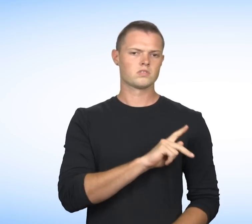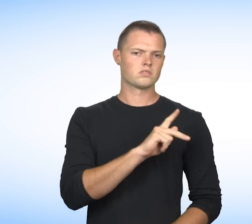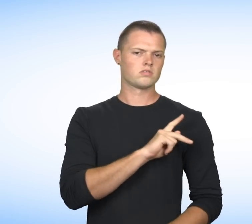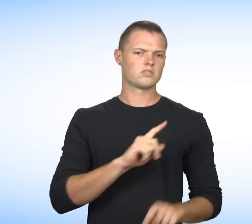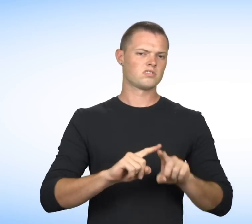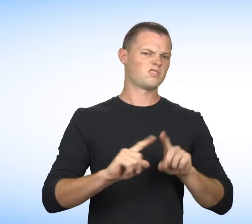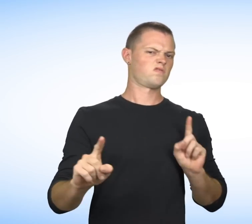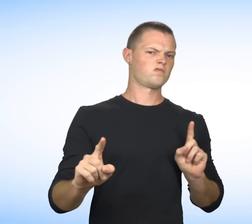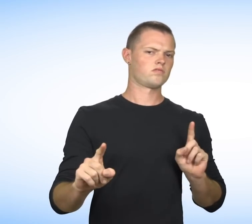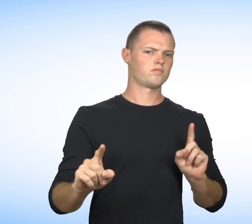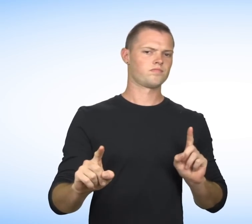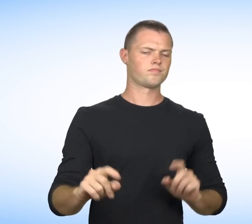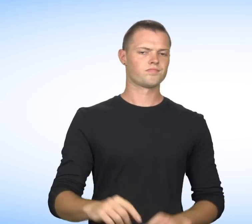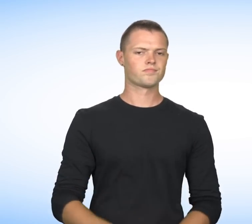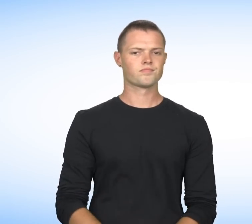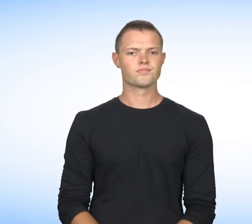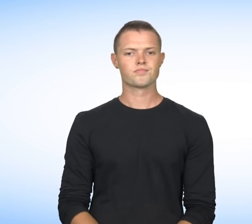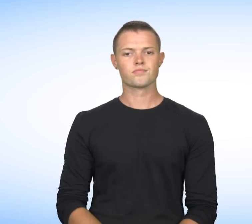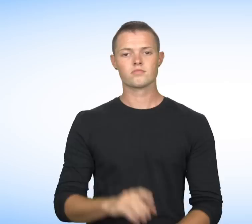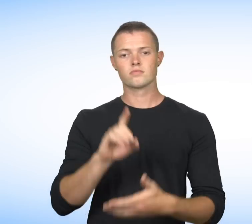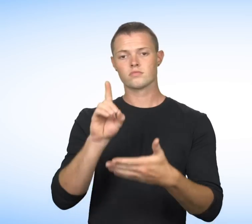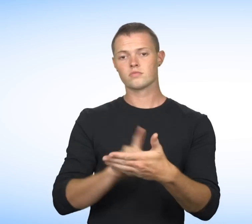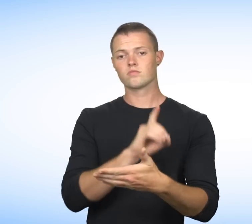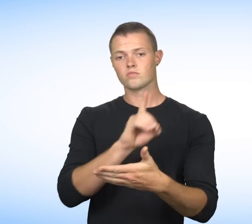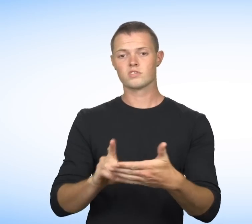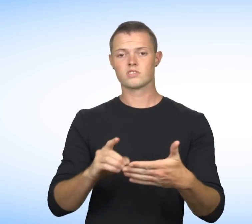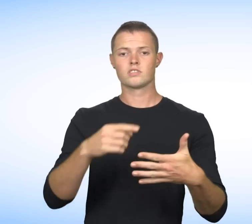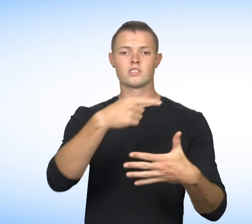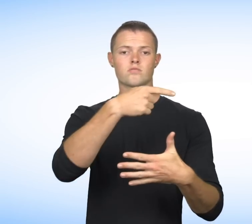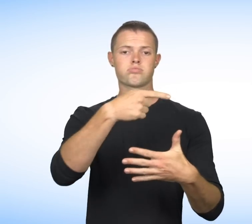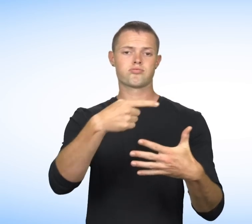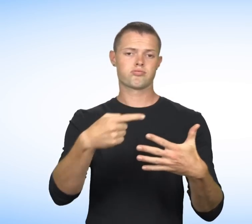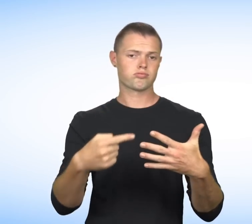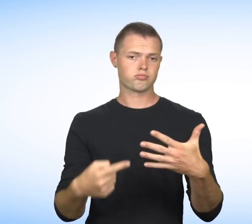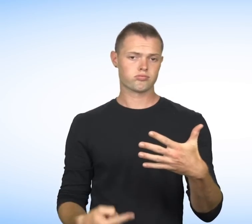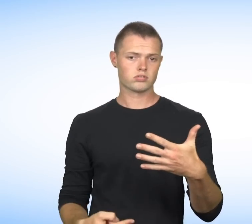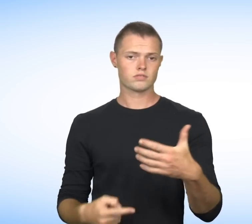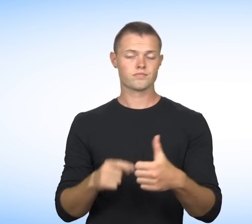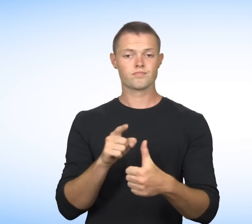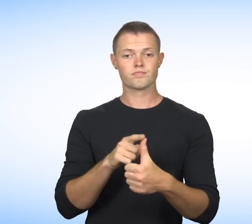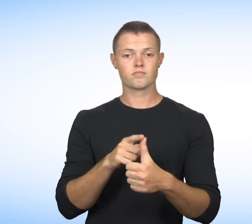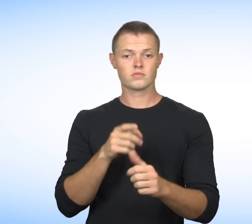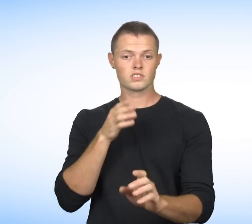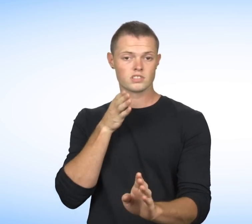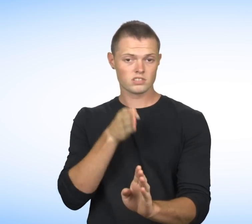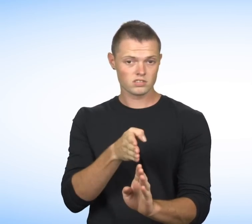discrimination may occur through distinction exclusion or preference it can be practiced by an individual